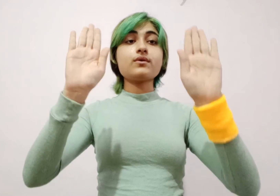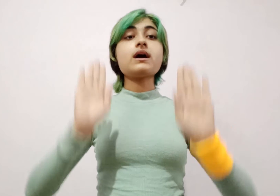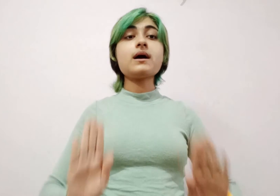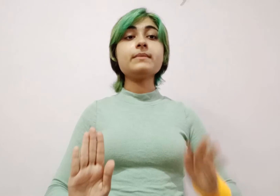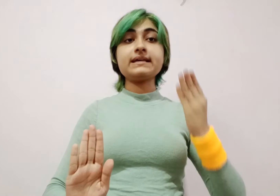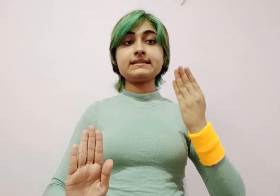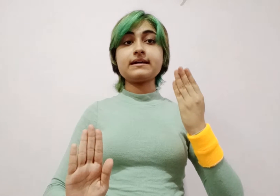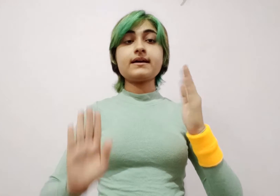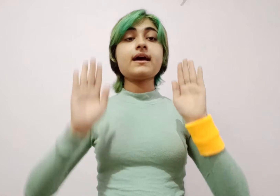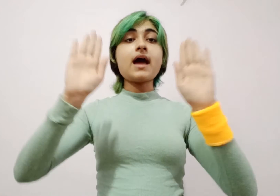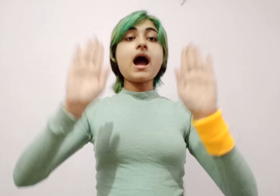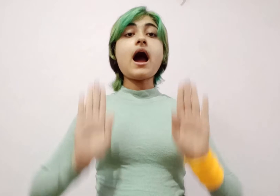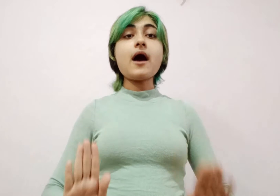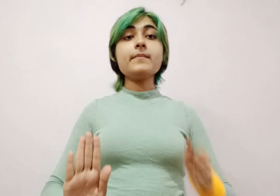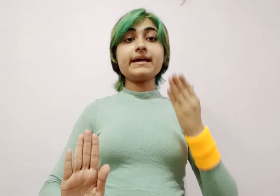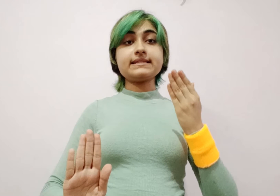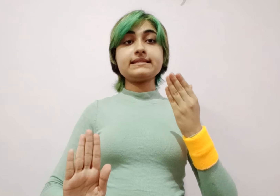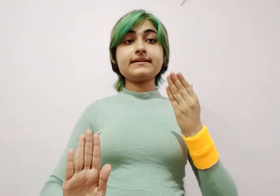So, AMAZED. AMAZED.